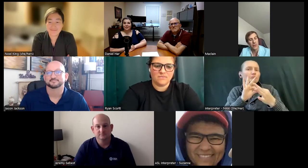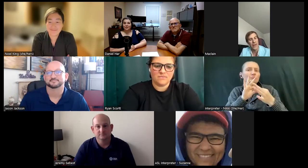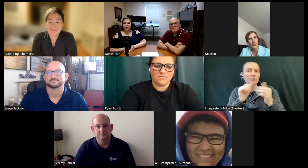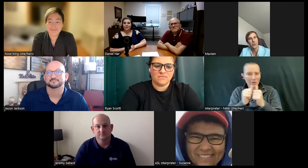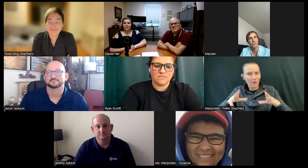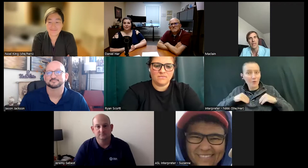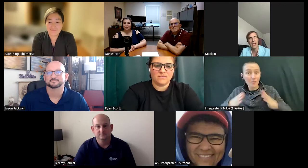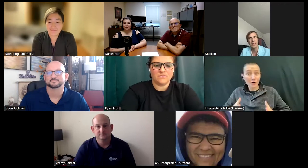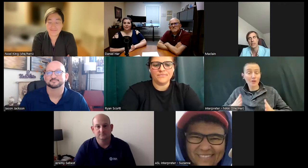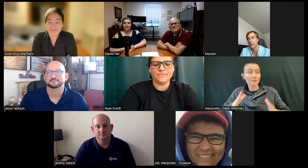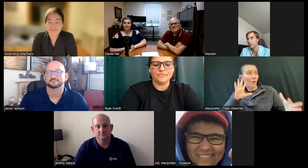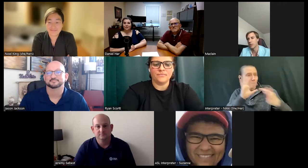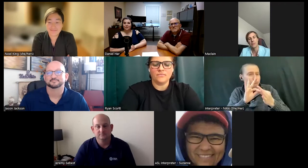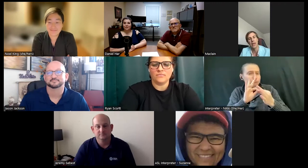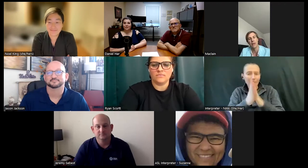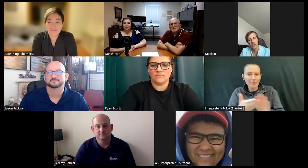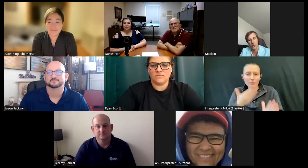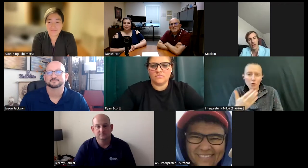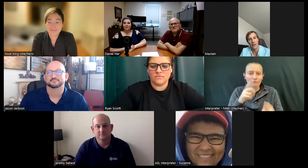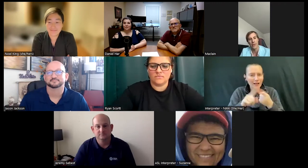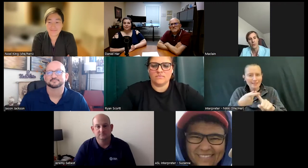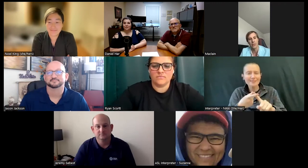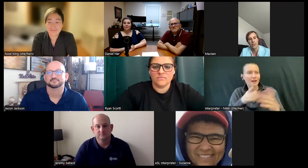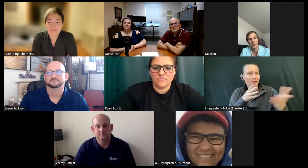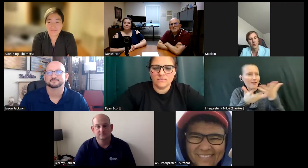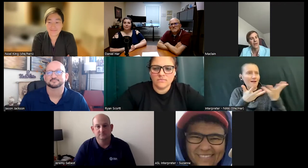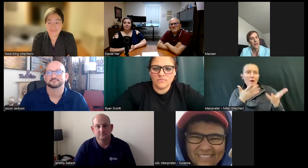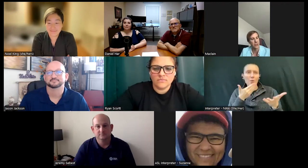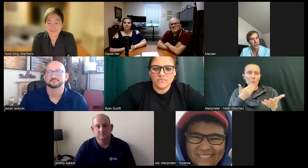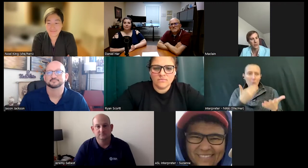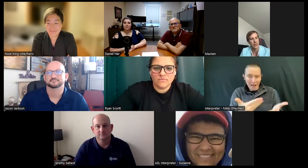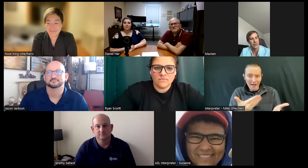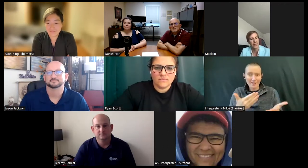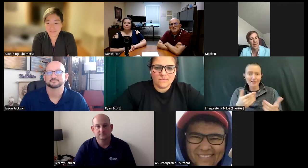of the venue and me and him got along so well that we... he would invite me to shows